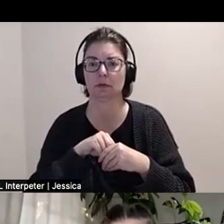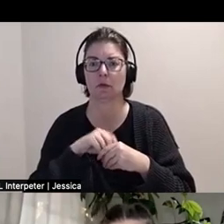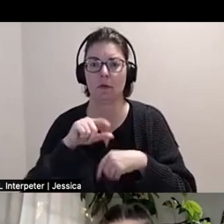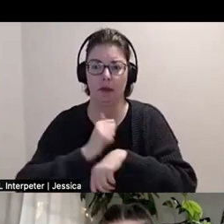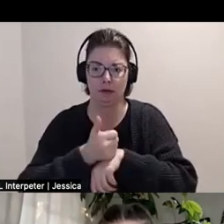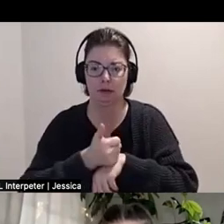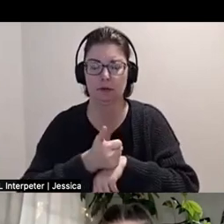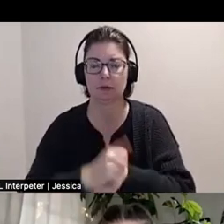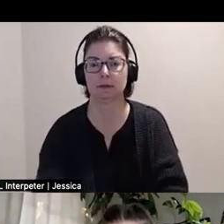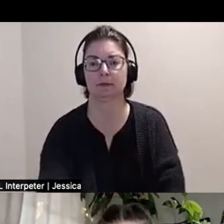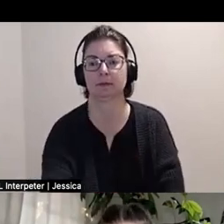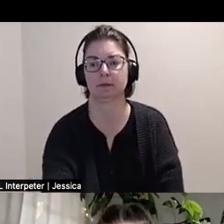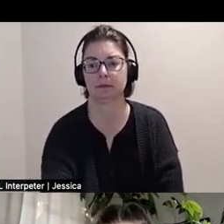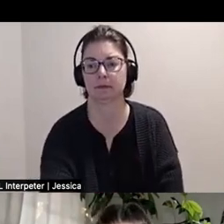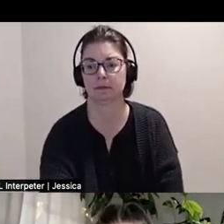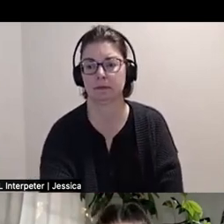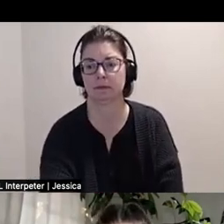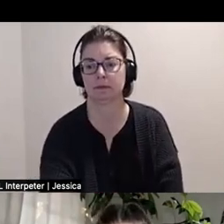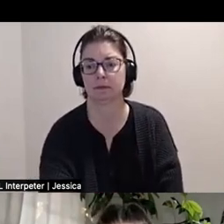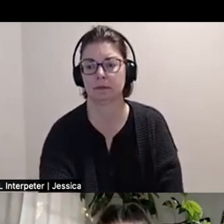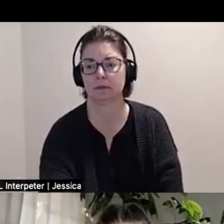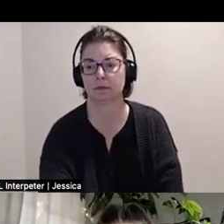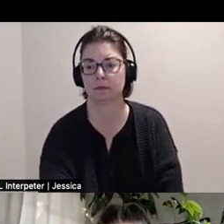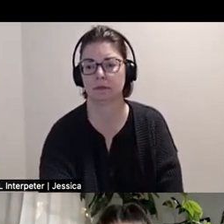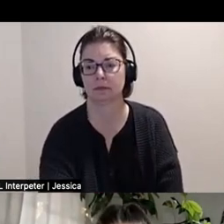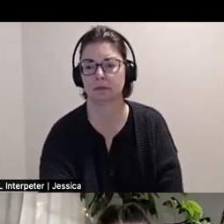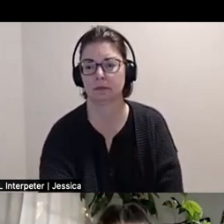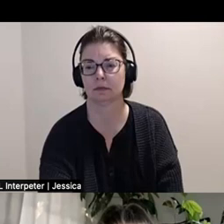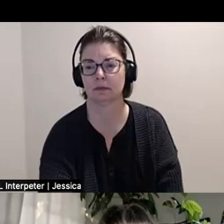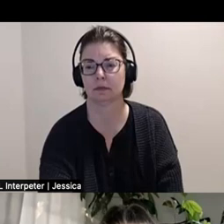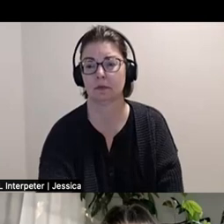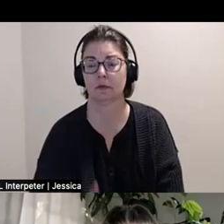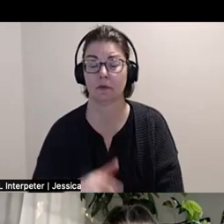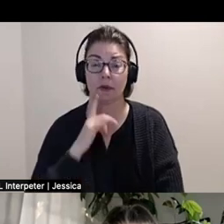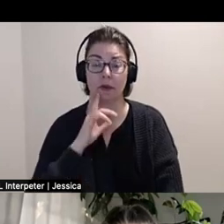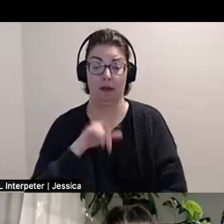So when I saw that I was like, that's amazing because for me it was like, both a way to indicate